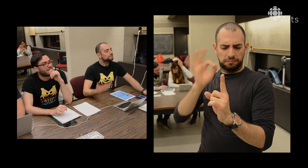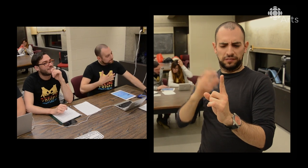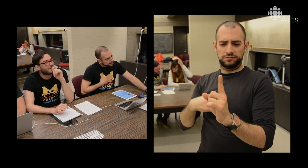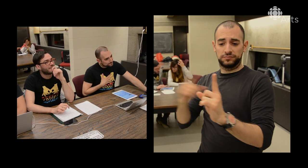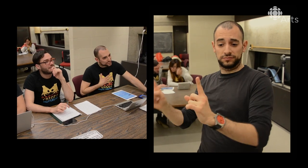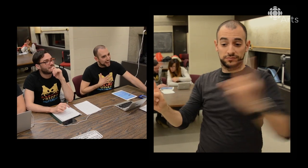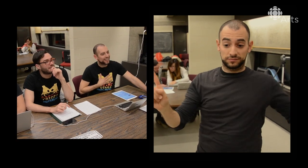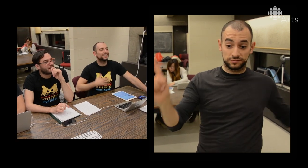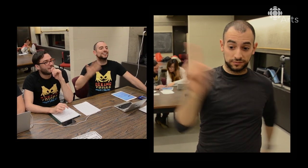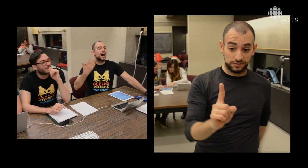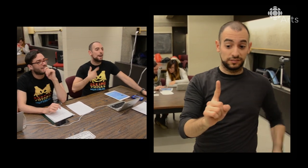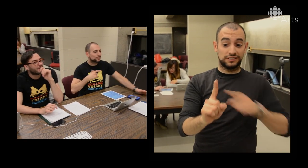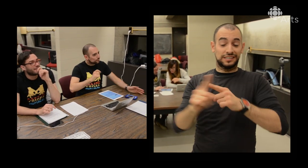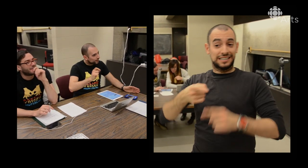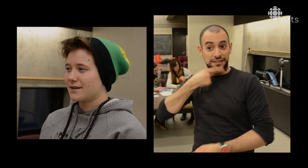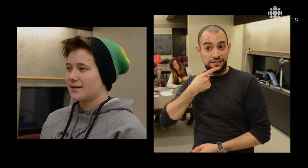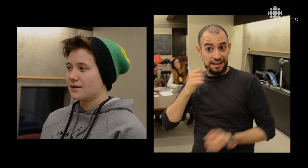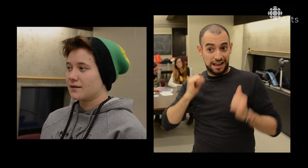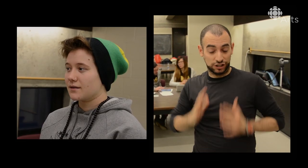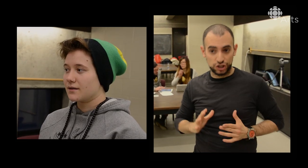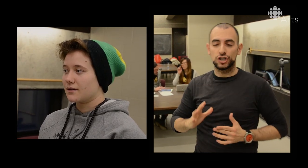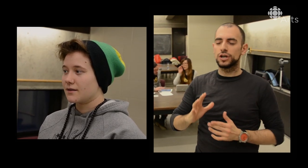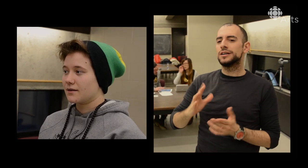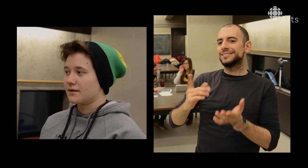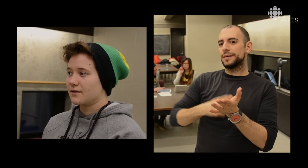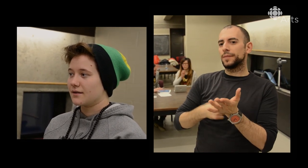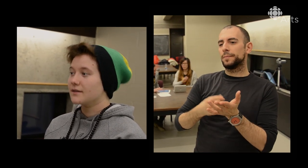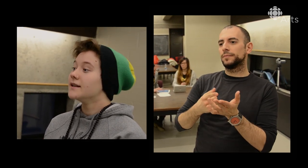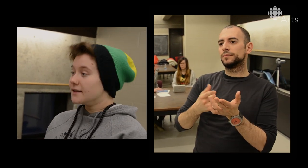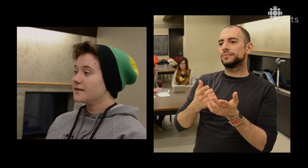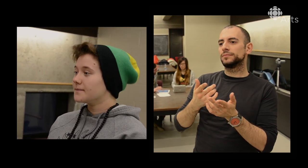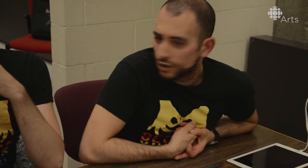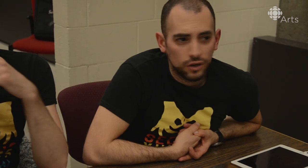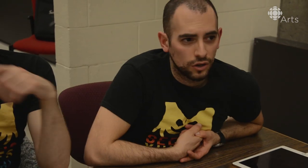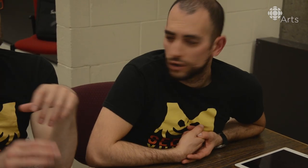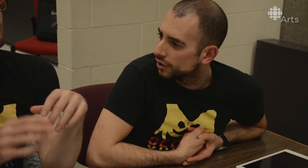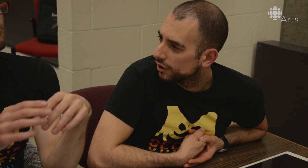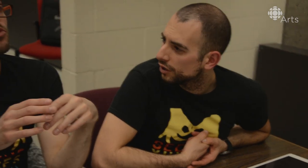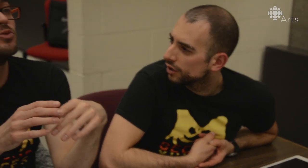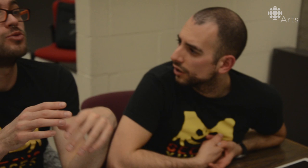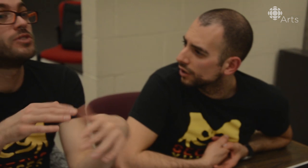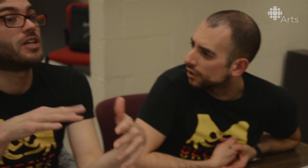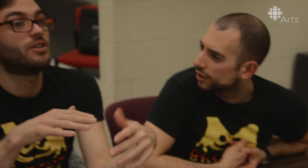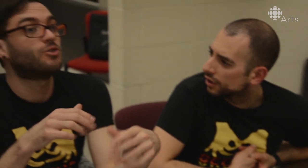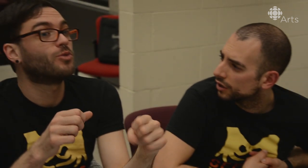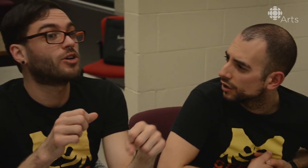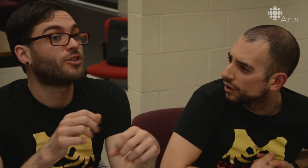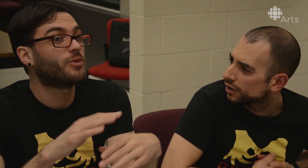and understand them with no problem but when I only have a hearing actor--- [Remy] And you study or work on the weekends?